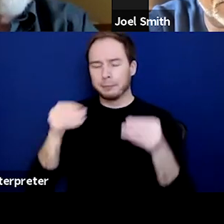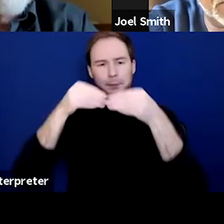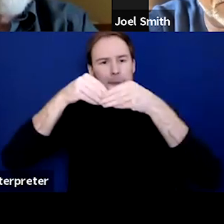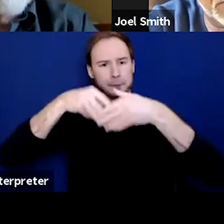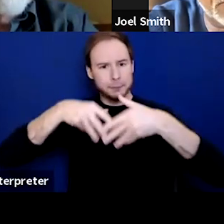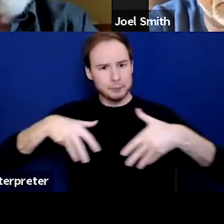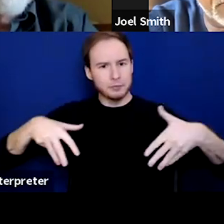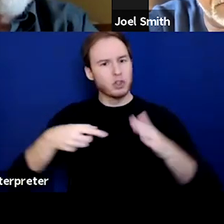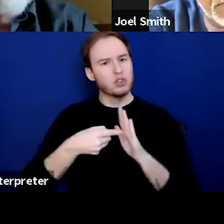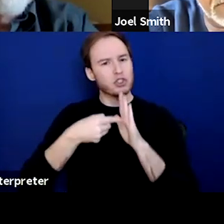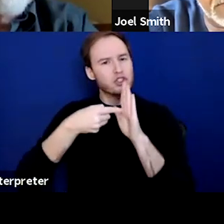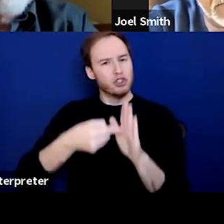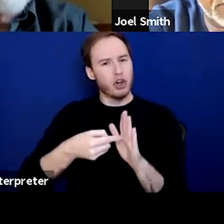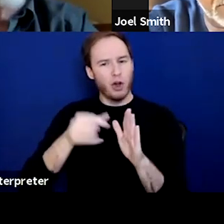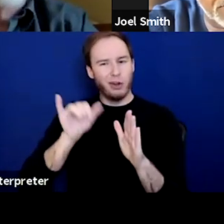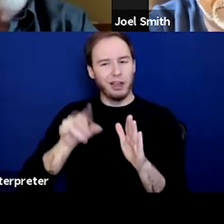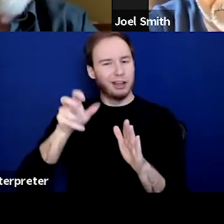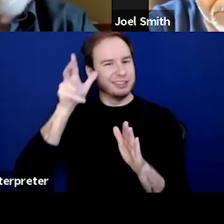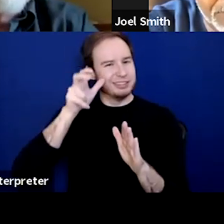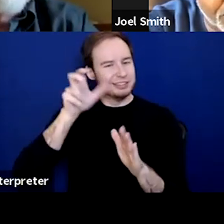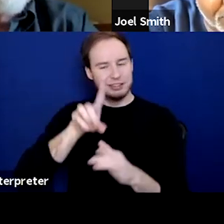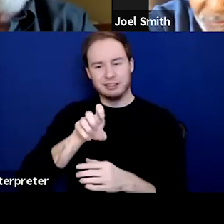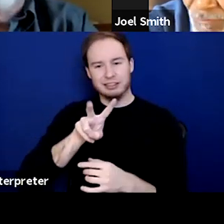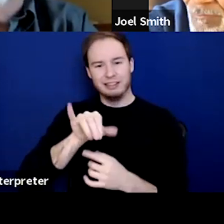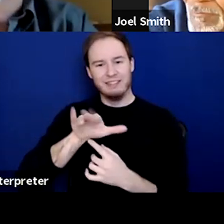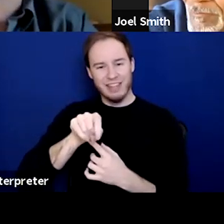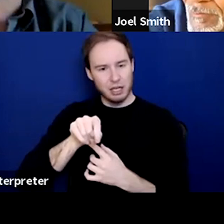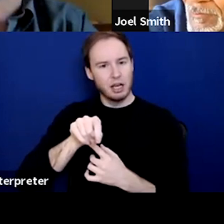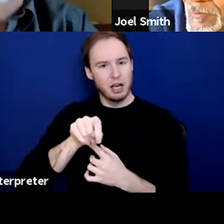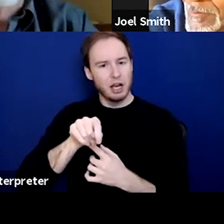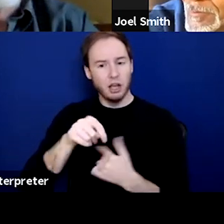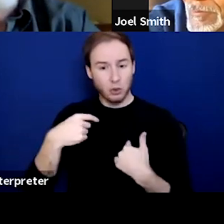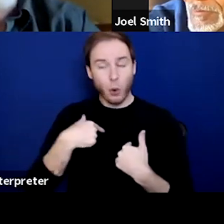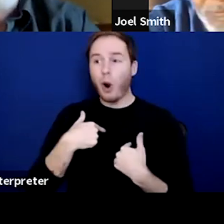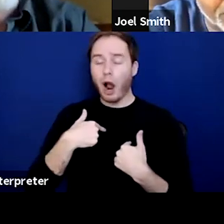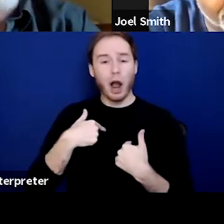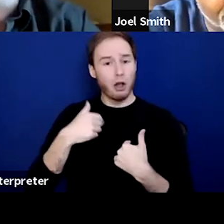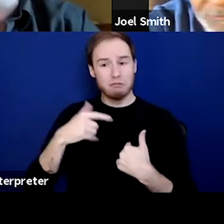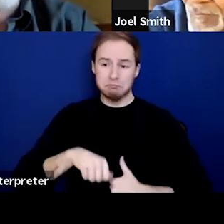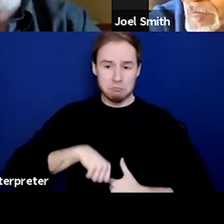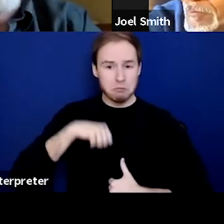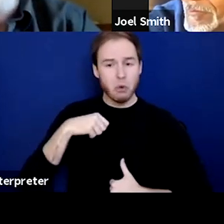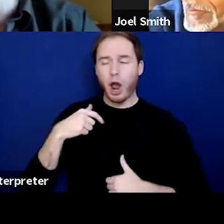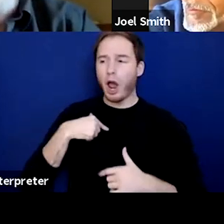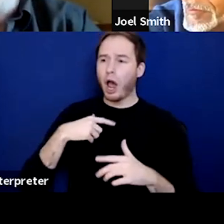that we've talked about in the course. And so, I did a bang-up job. I felt really proud of what I brought to my instructor.